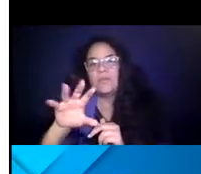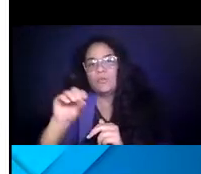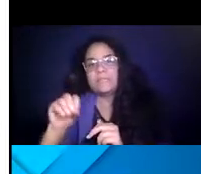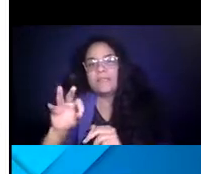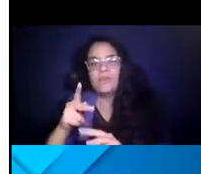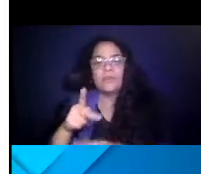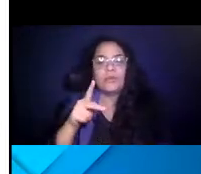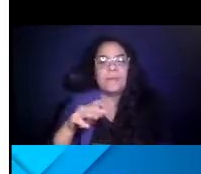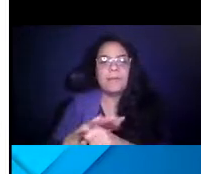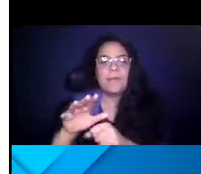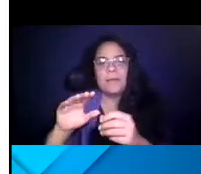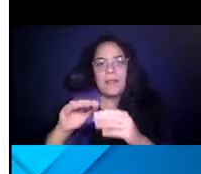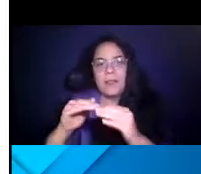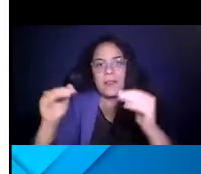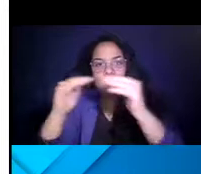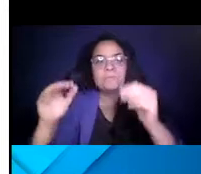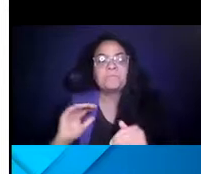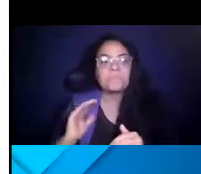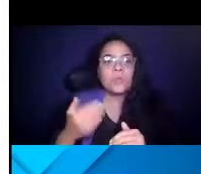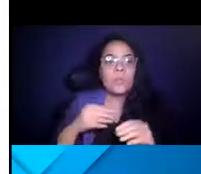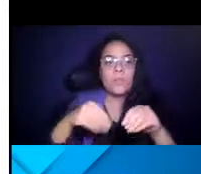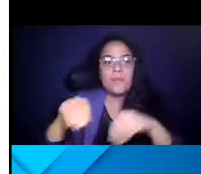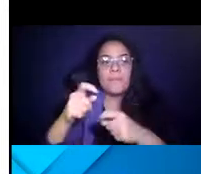levels. 14:53:04 Our mobility management over on the top right.